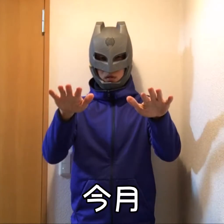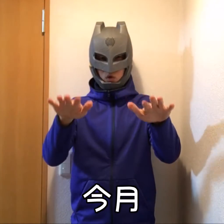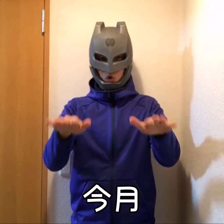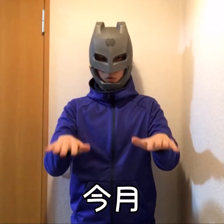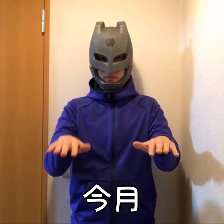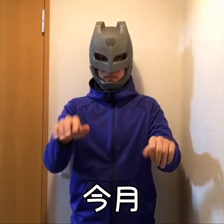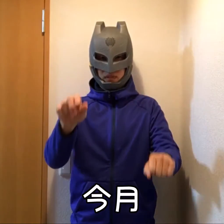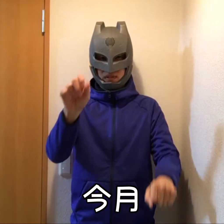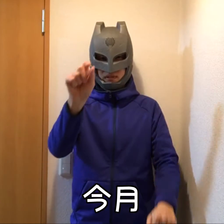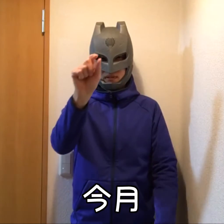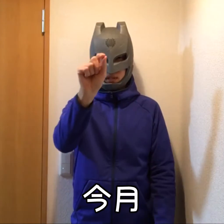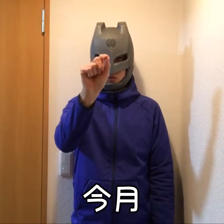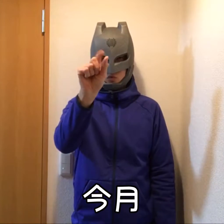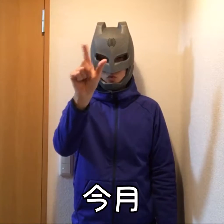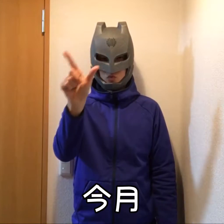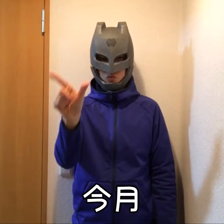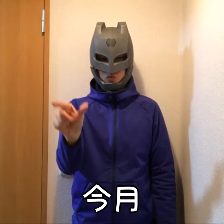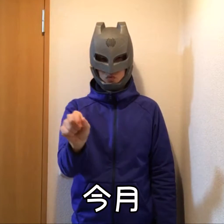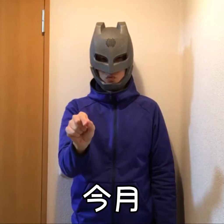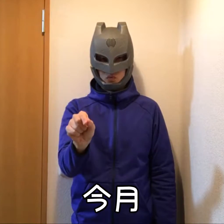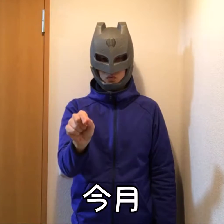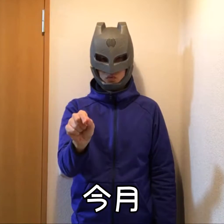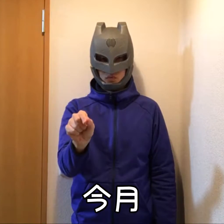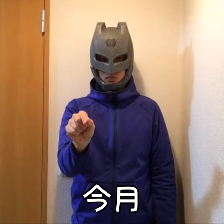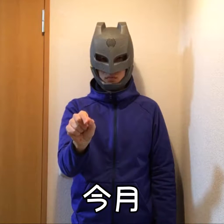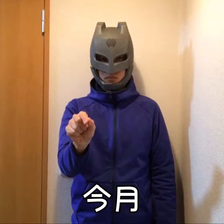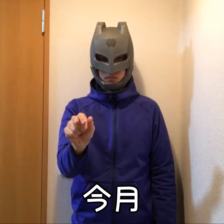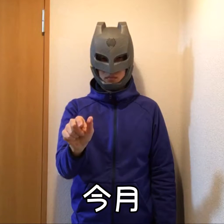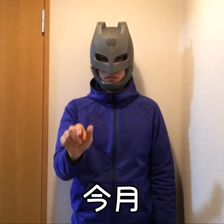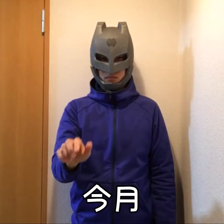This month